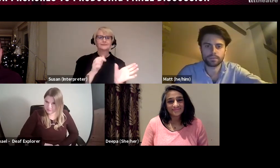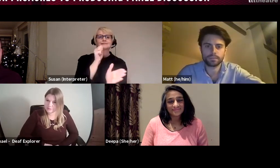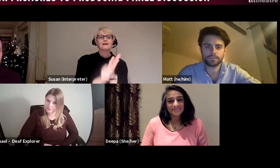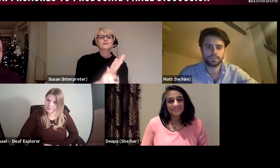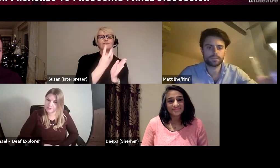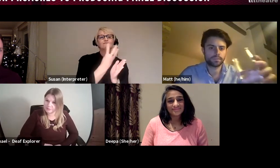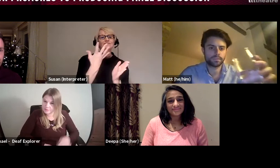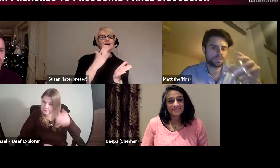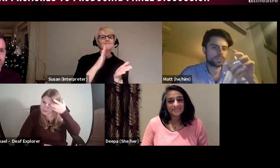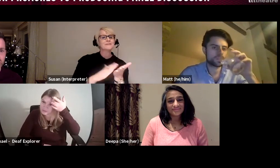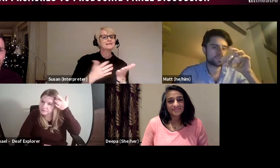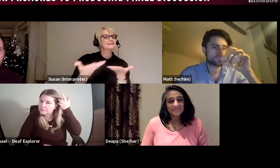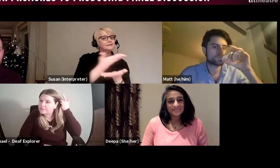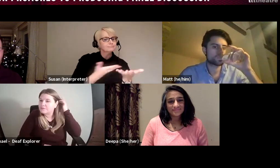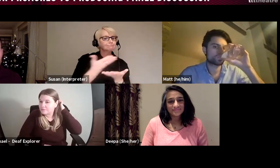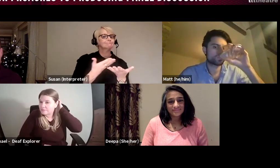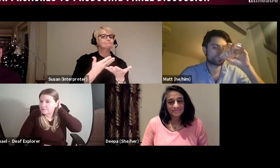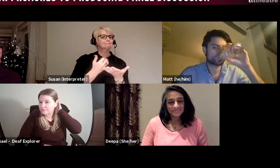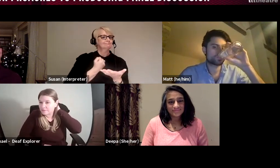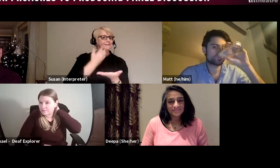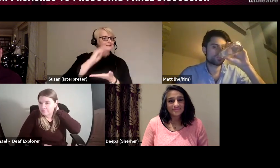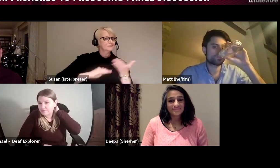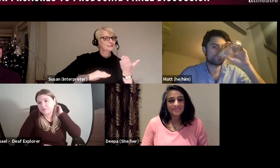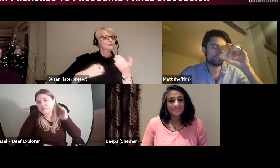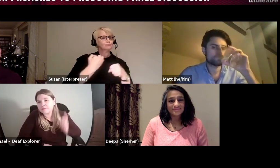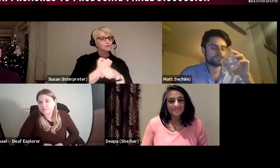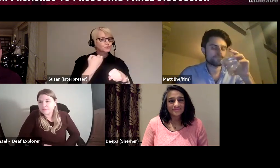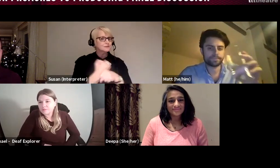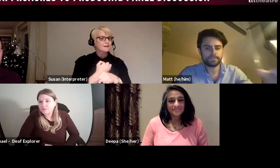experiences as producers talking about the process of delivering Theatre productions